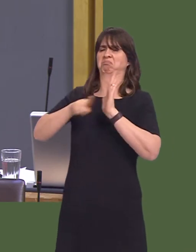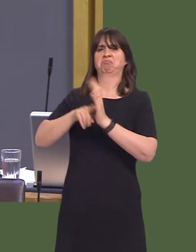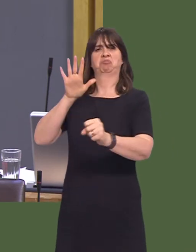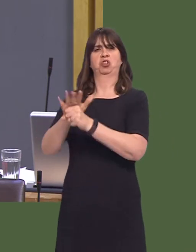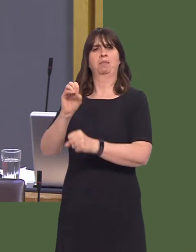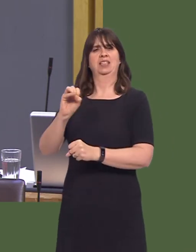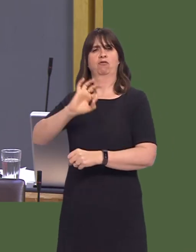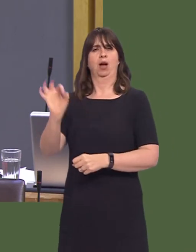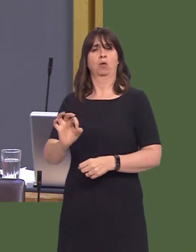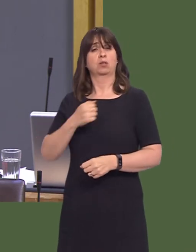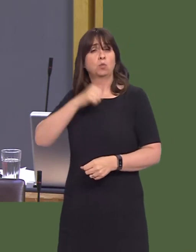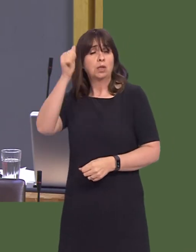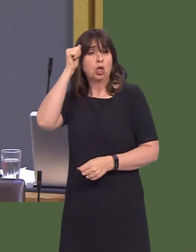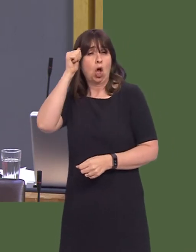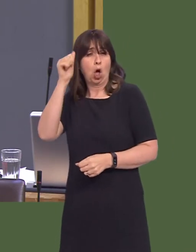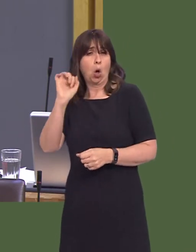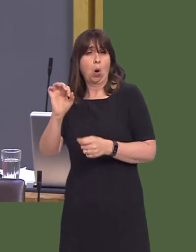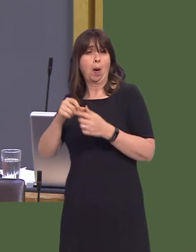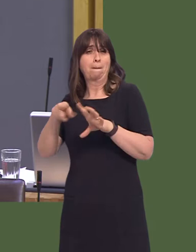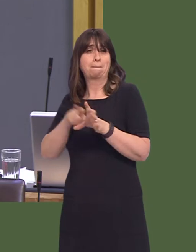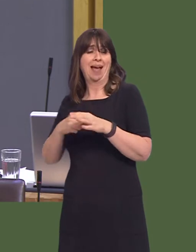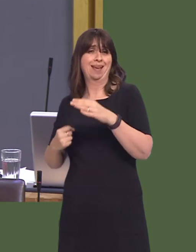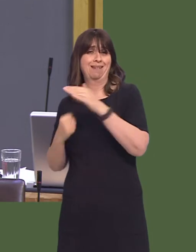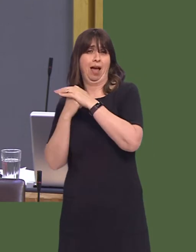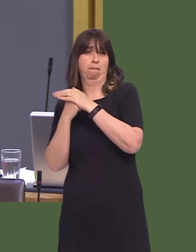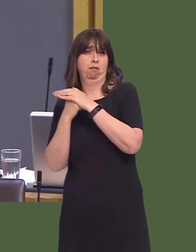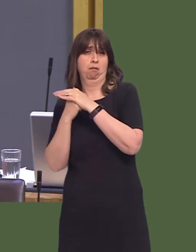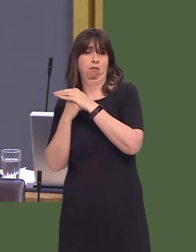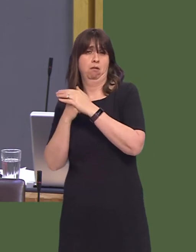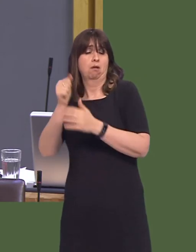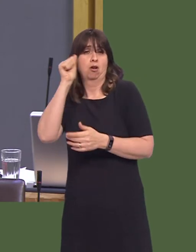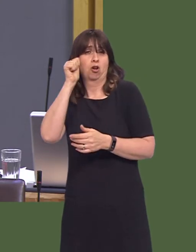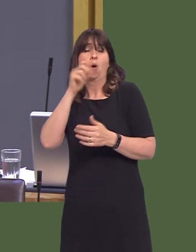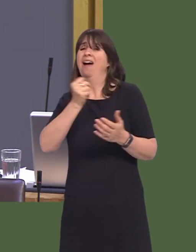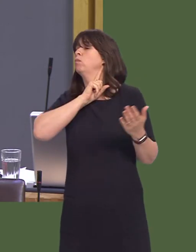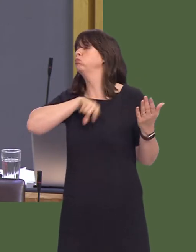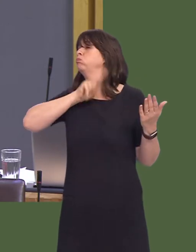NHS pay cap fiasco that this Government has a habit of disowning its own manifesto. So,